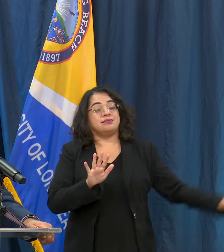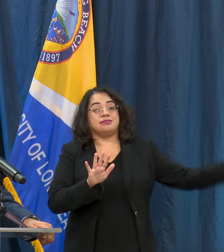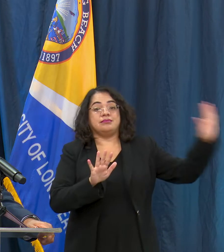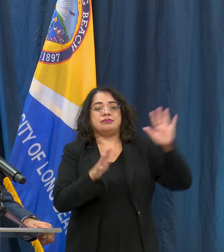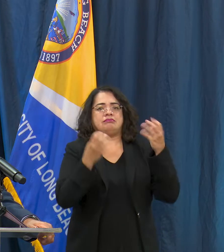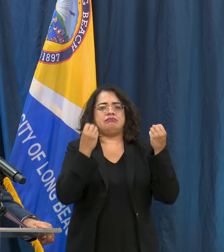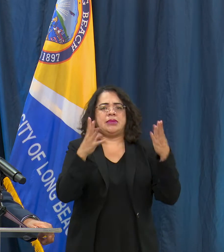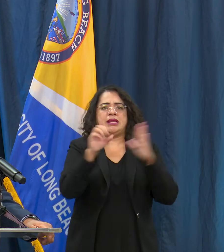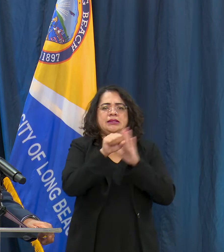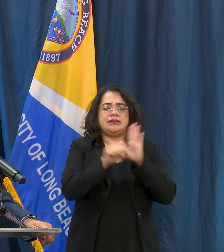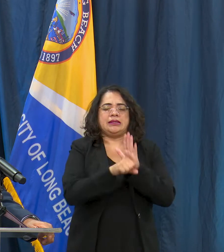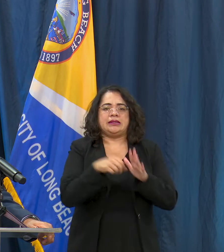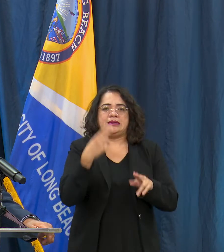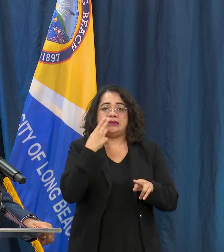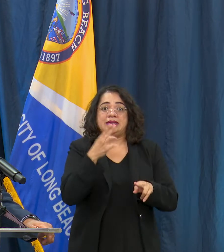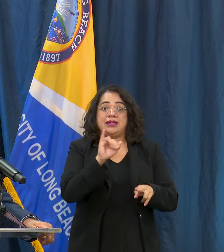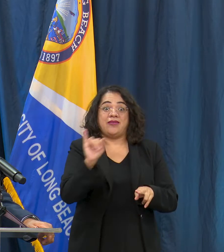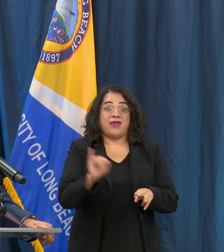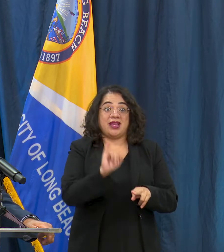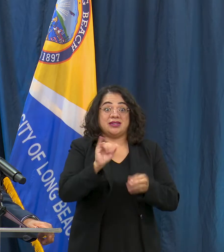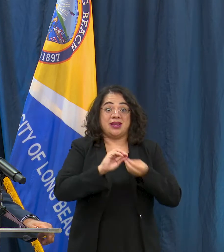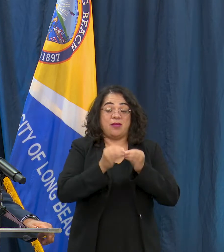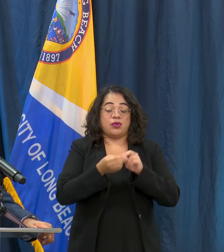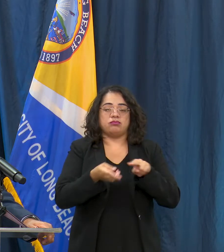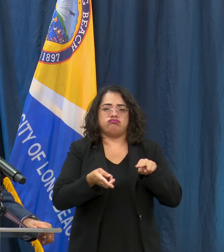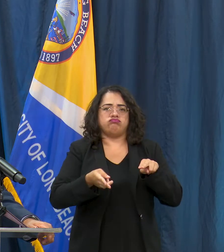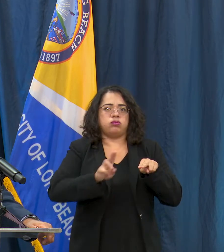seeing their infections rise while you have other parts of the state